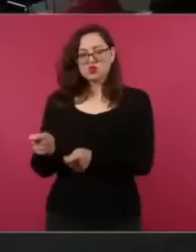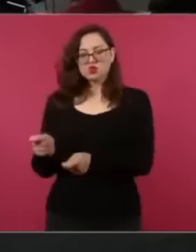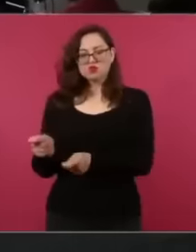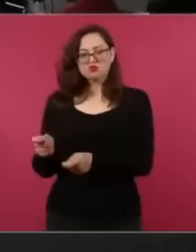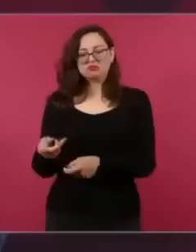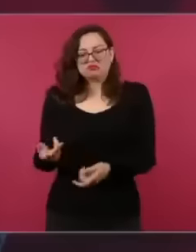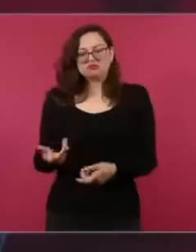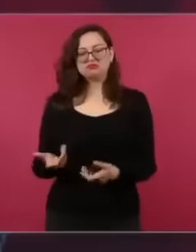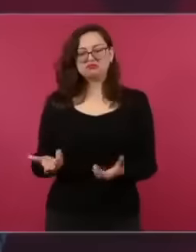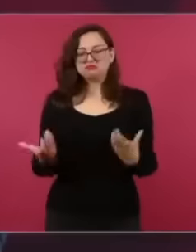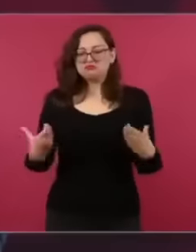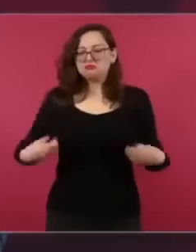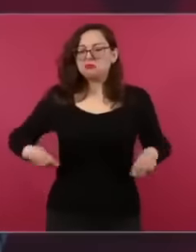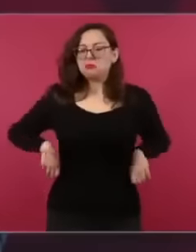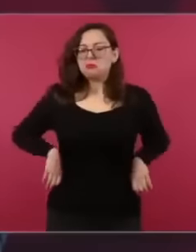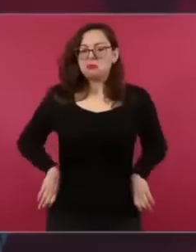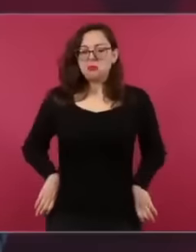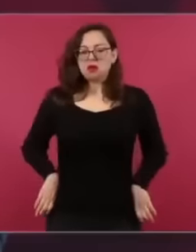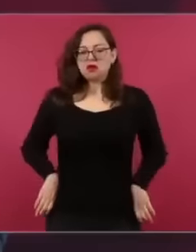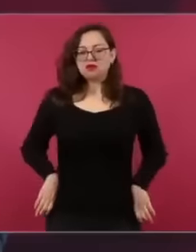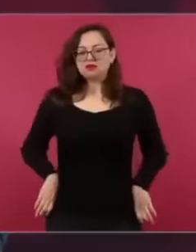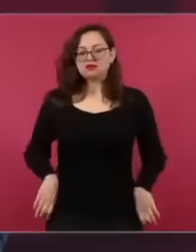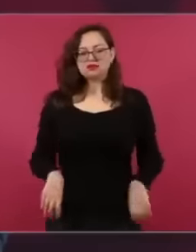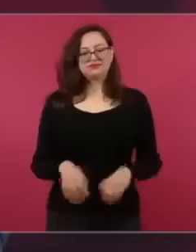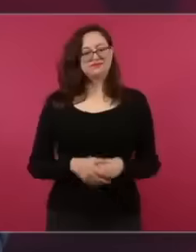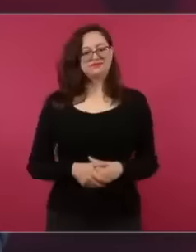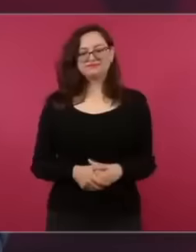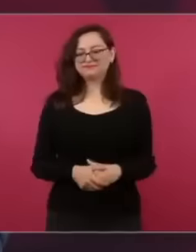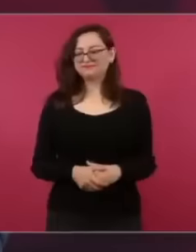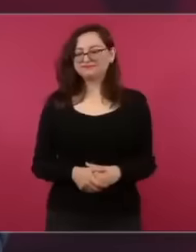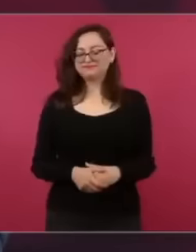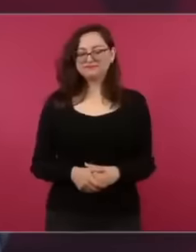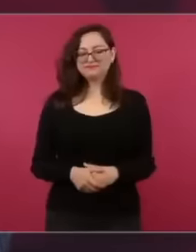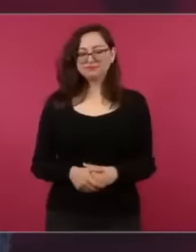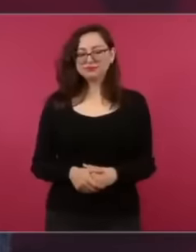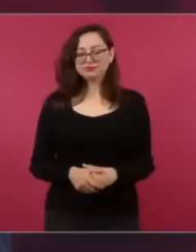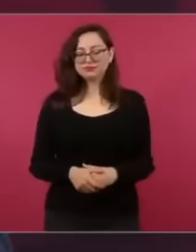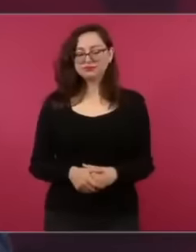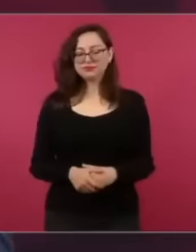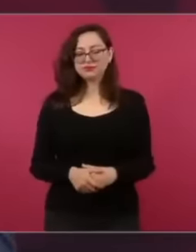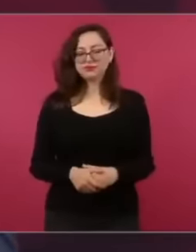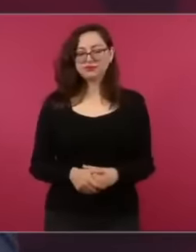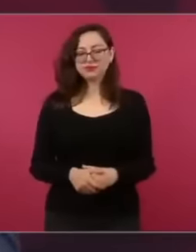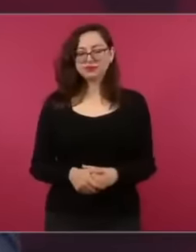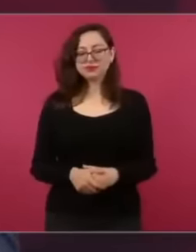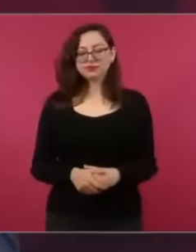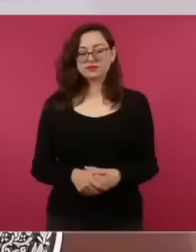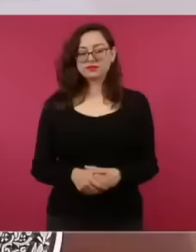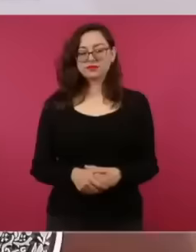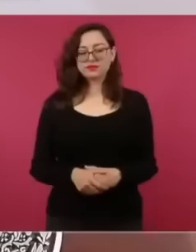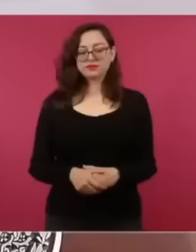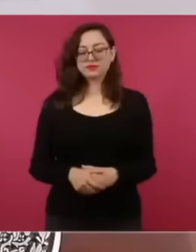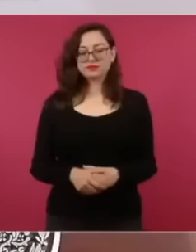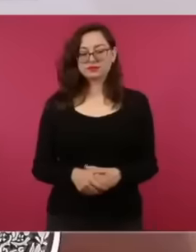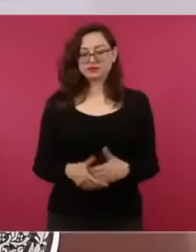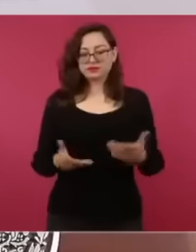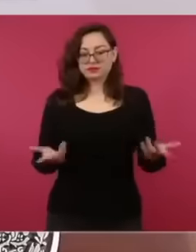steals it, they elected him. They appointed him for